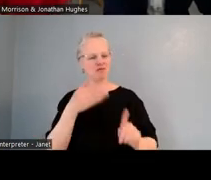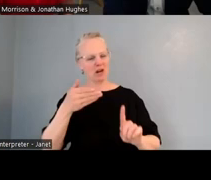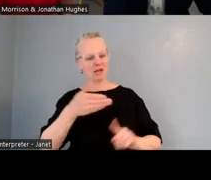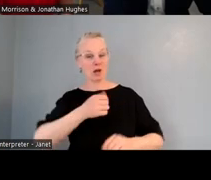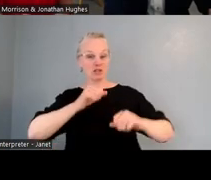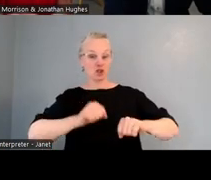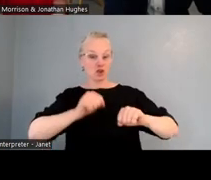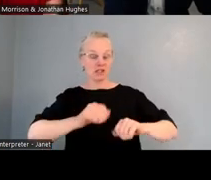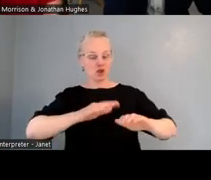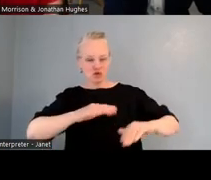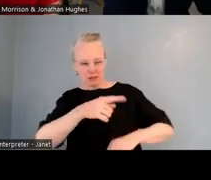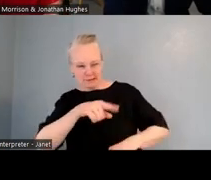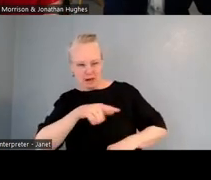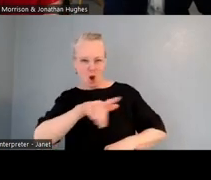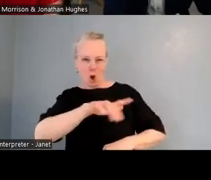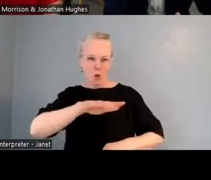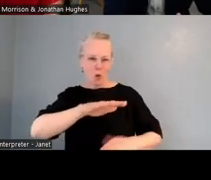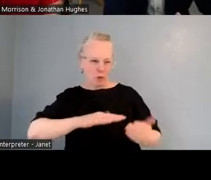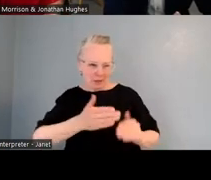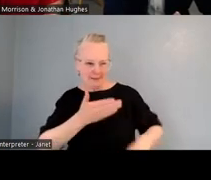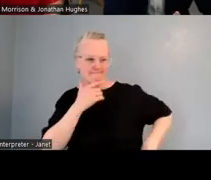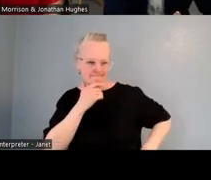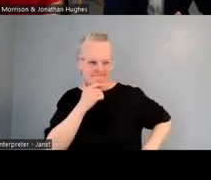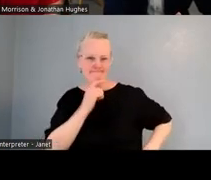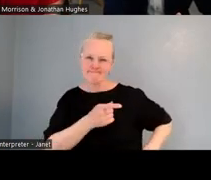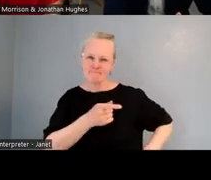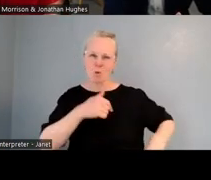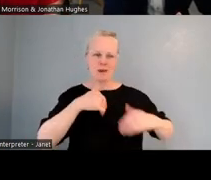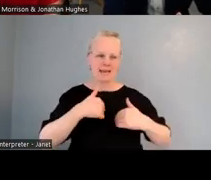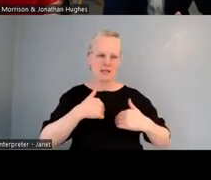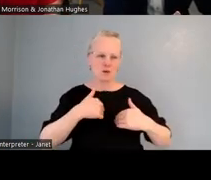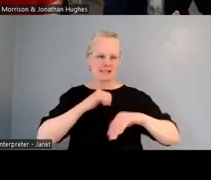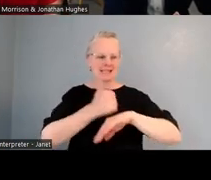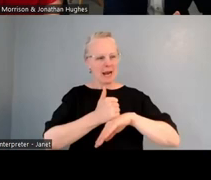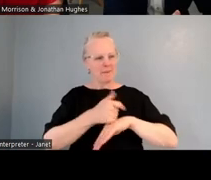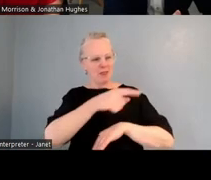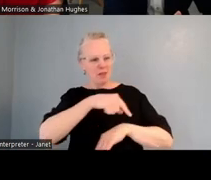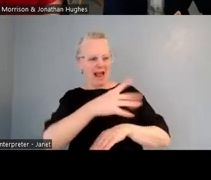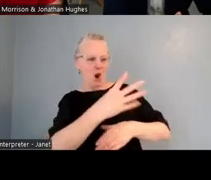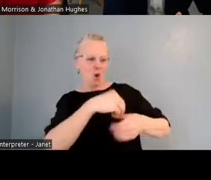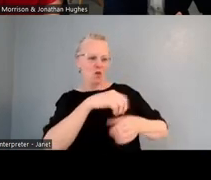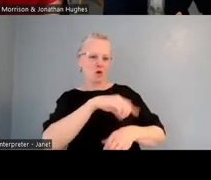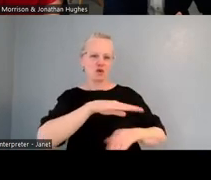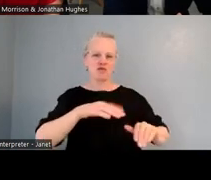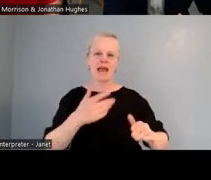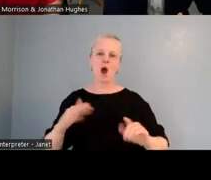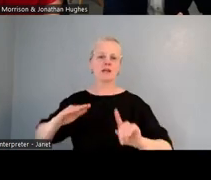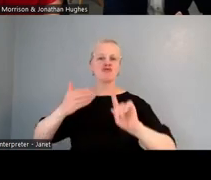We obviously had this in mind, and part of our strategic direction of the school for a number of years. As I said before, I think it was three or four years